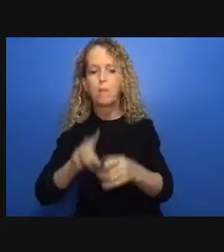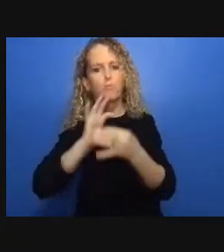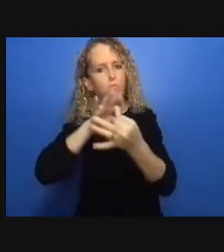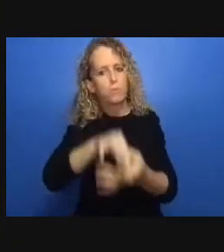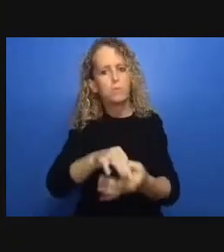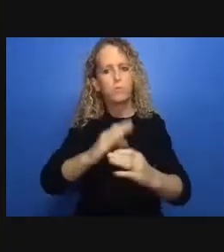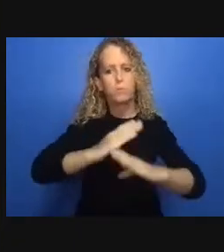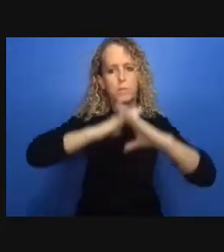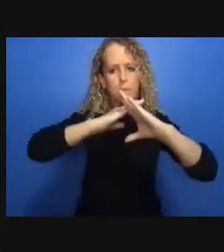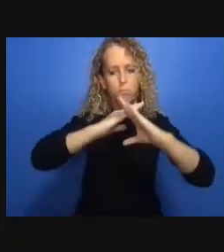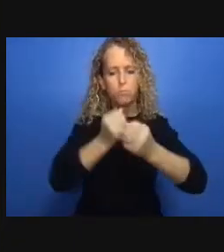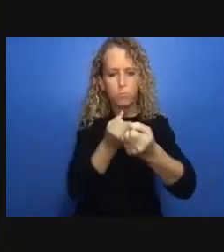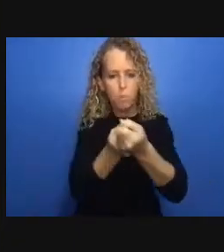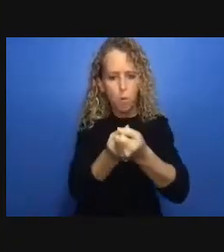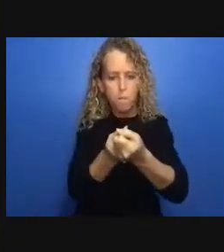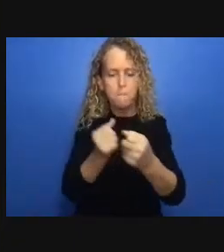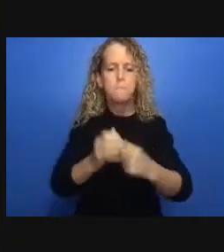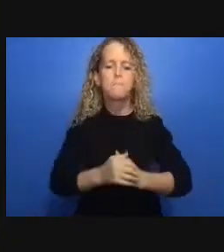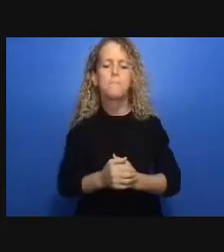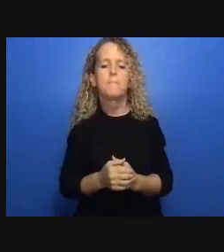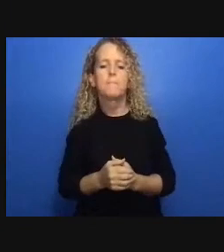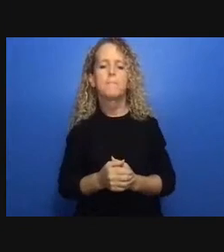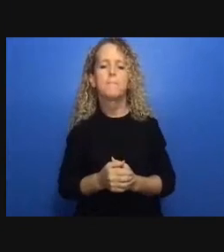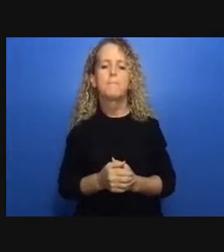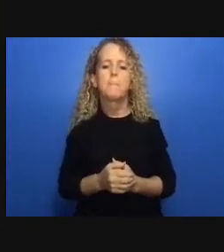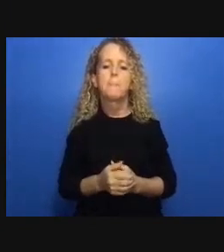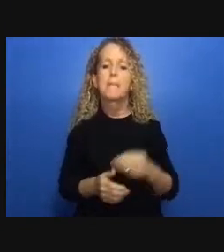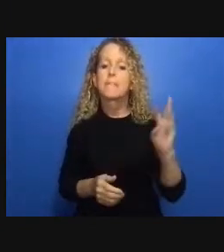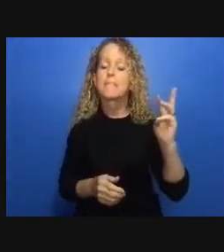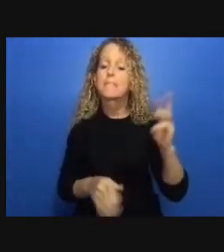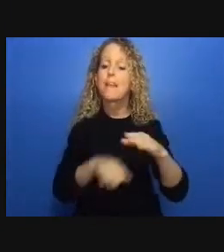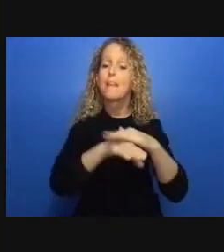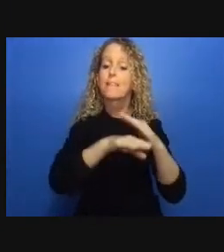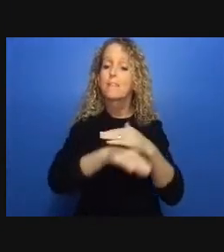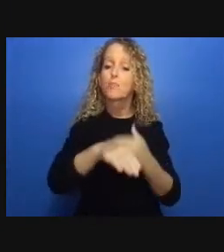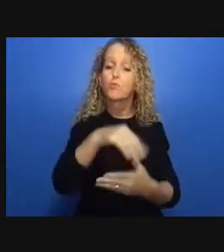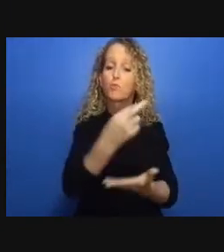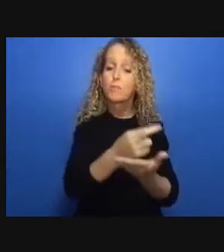this is a typical colonial response to indigenous groups needs and it is deeply incompatible with